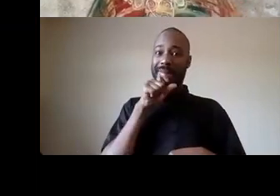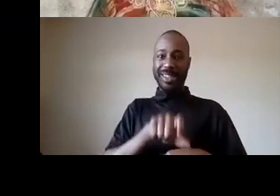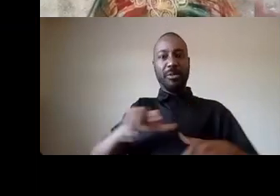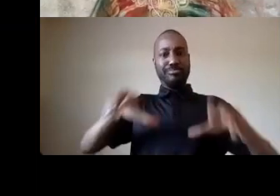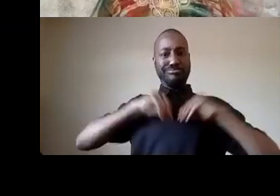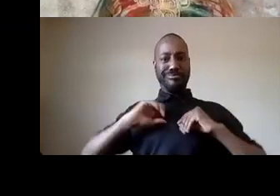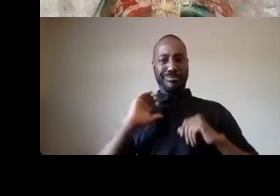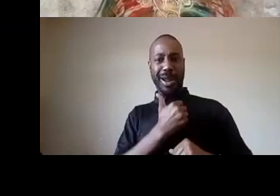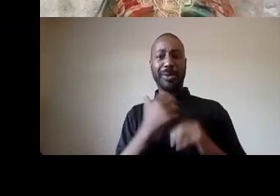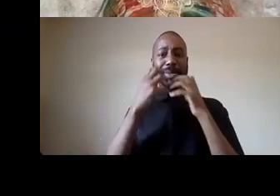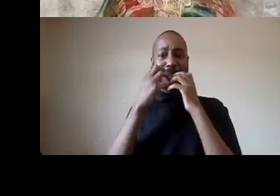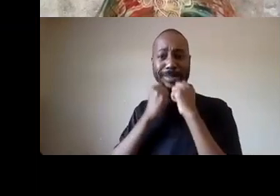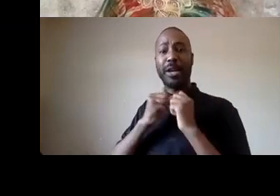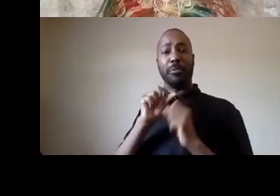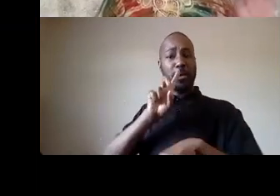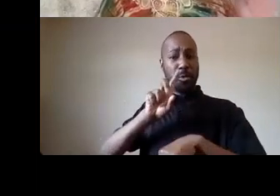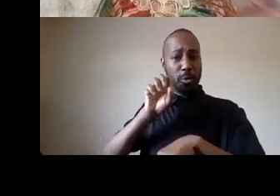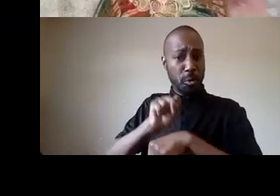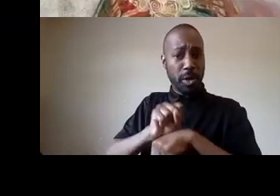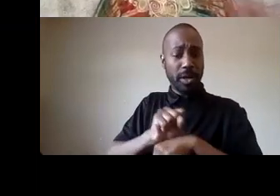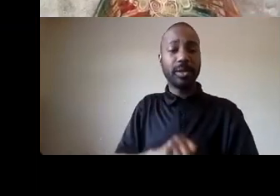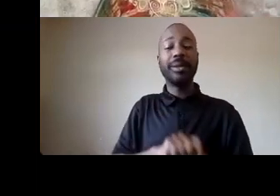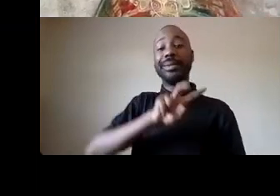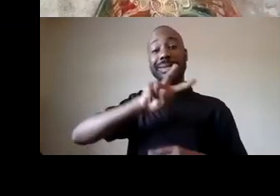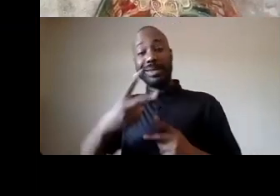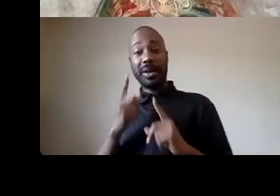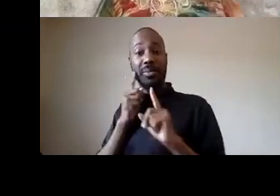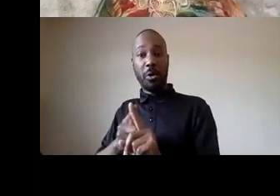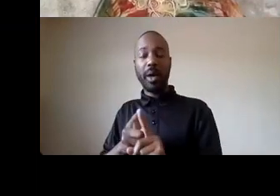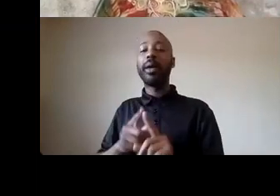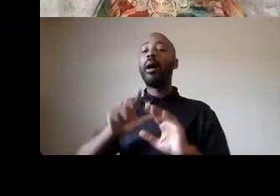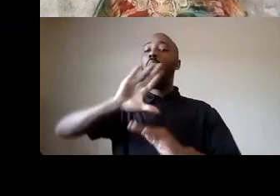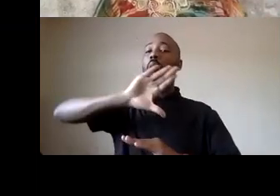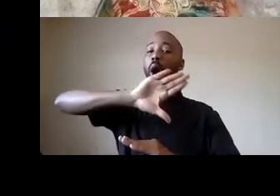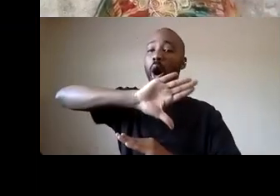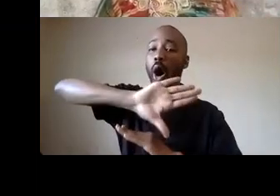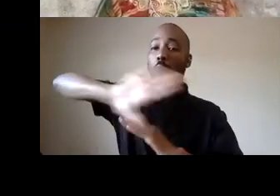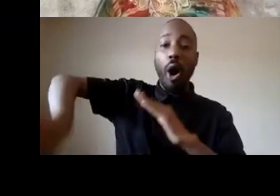the second point i want to uplift is all black lives matter so we are on the eve